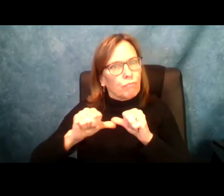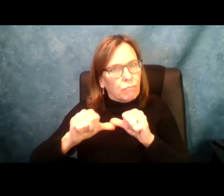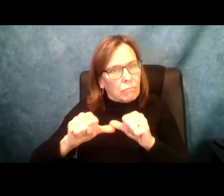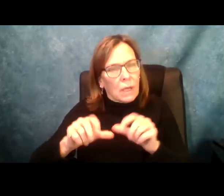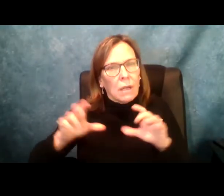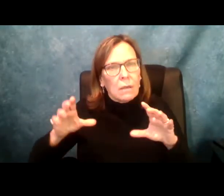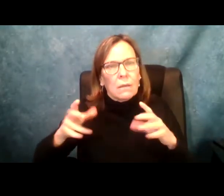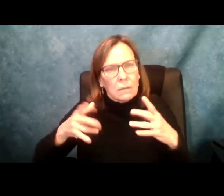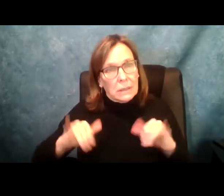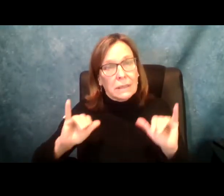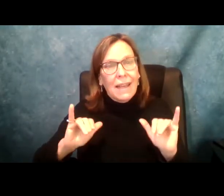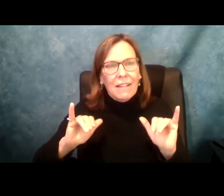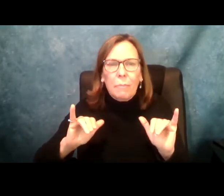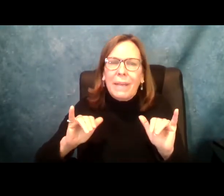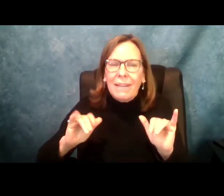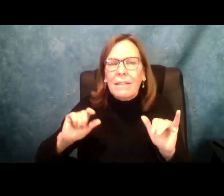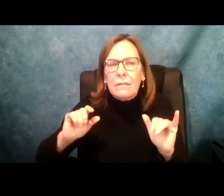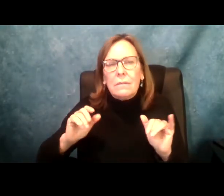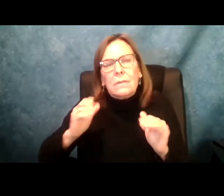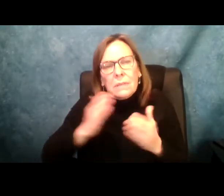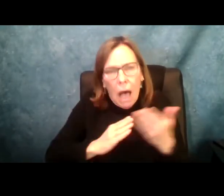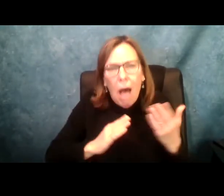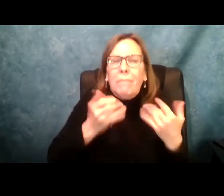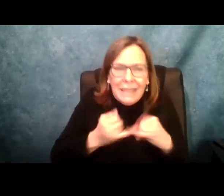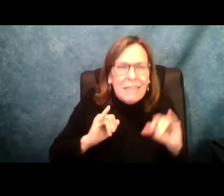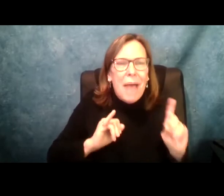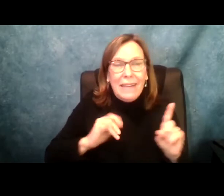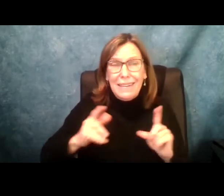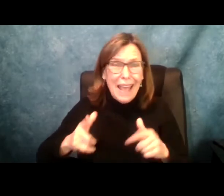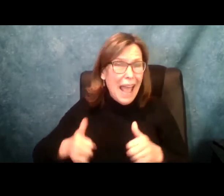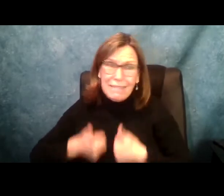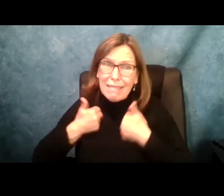, to wash dishes, to wash laundry, to really have me be